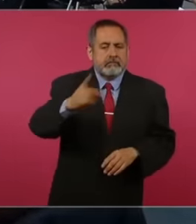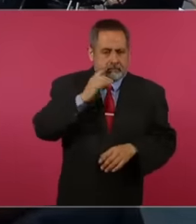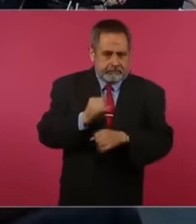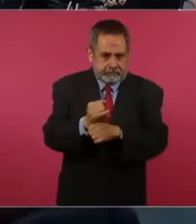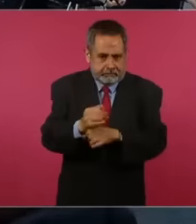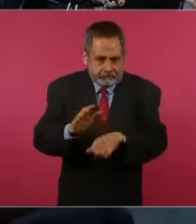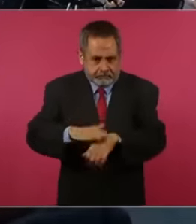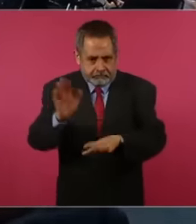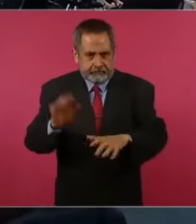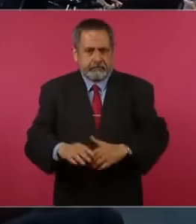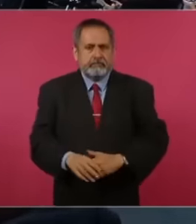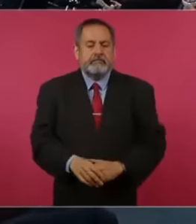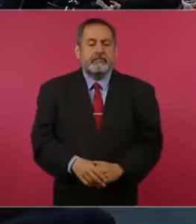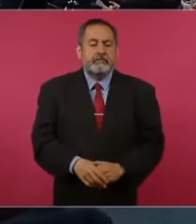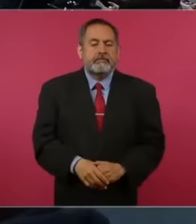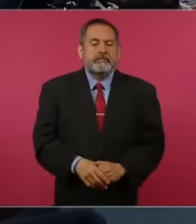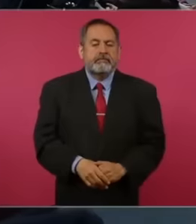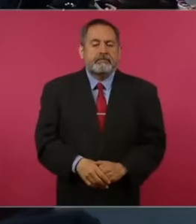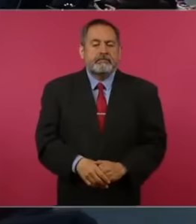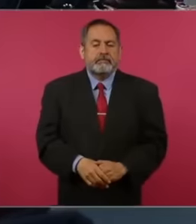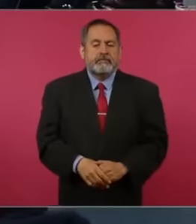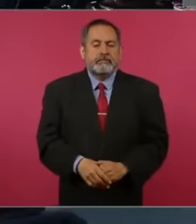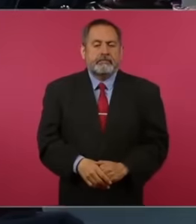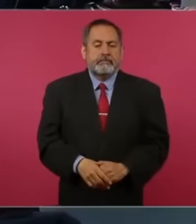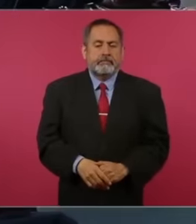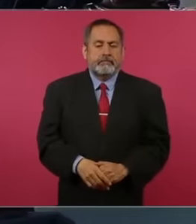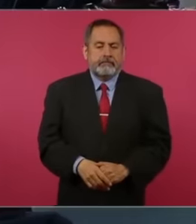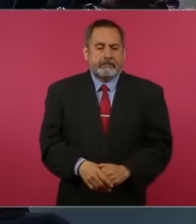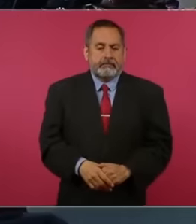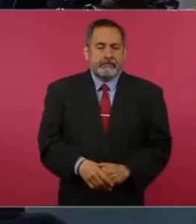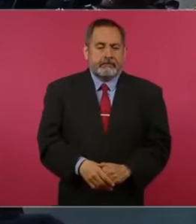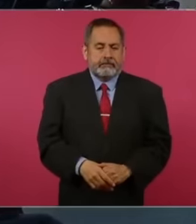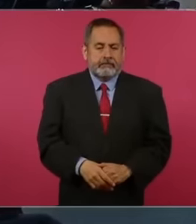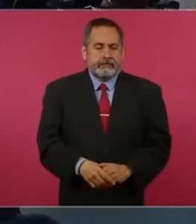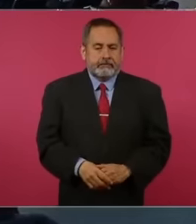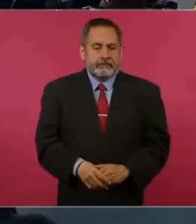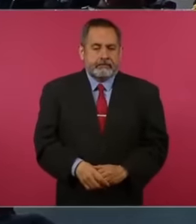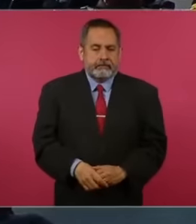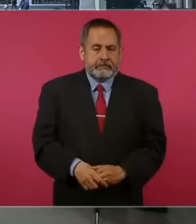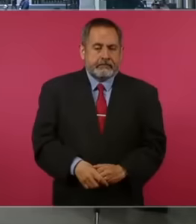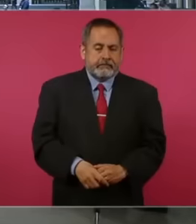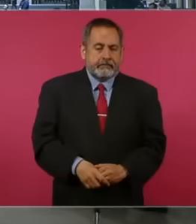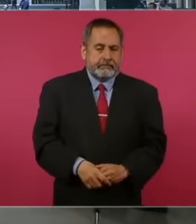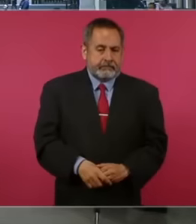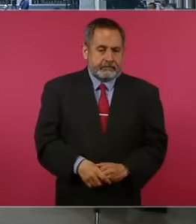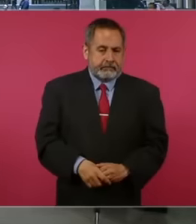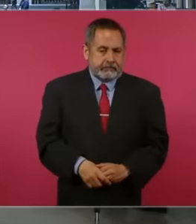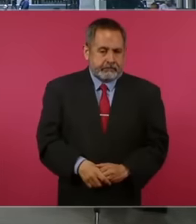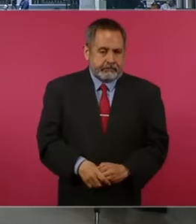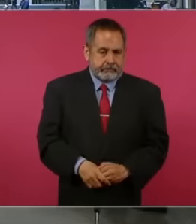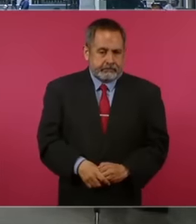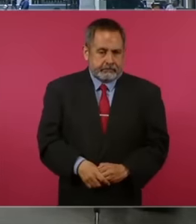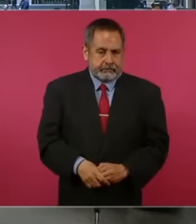more Also in this delegation We'll talk to the